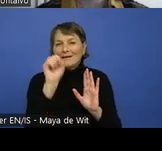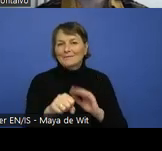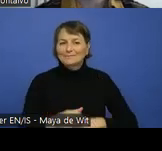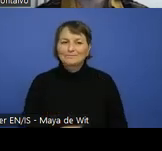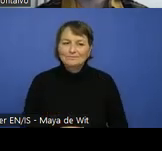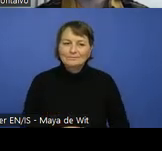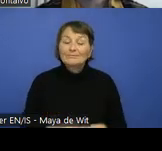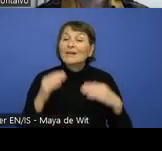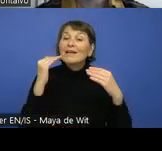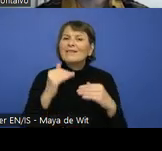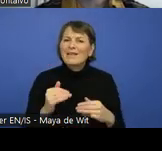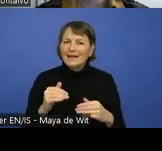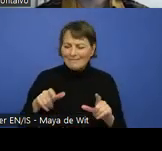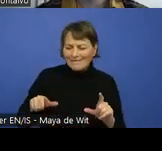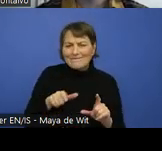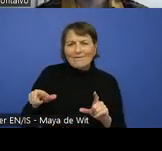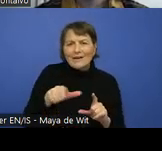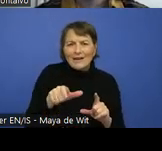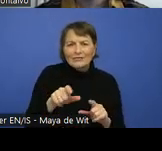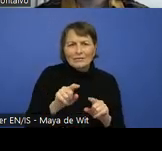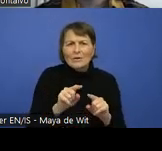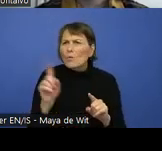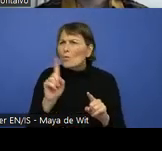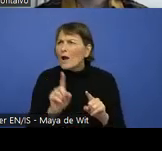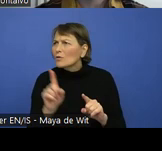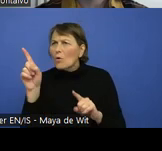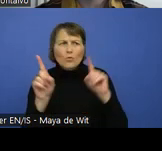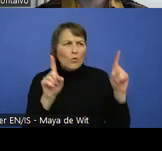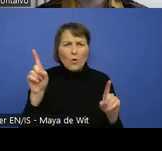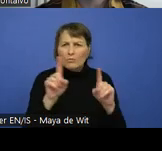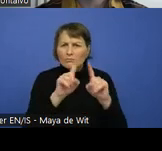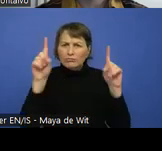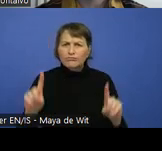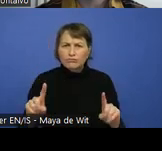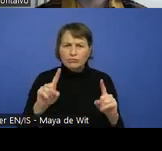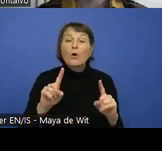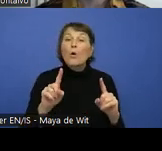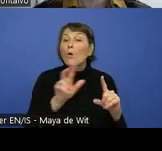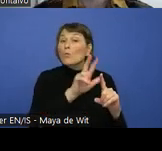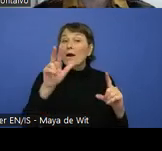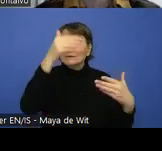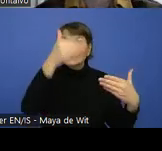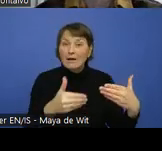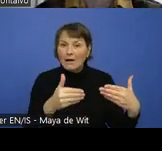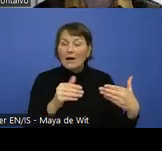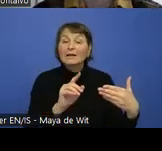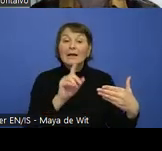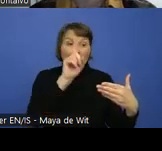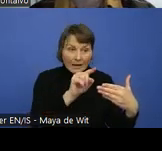page navigation, site navigation, the different use of other navigational and orientational